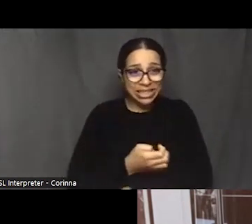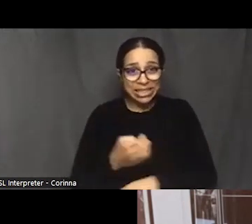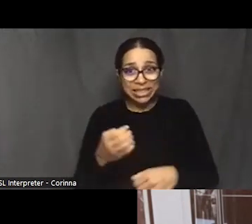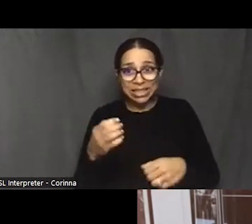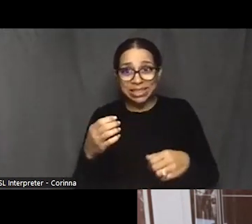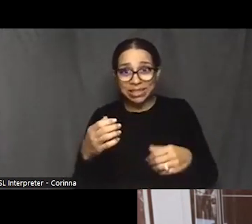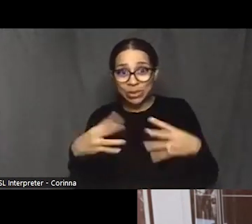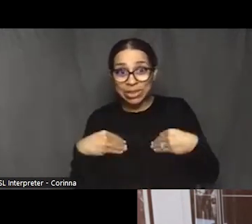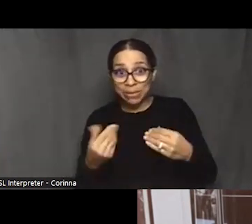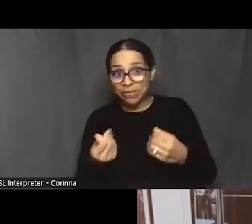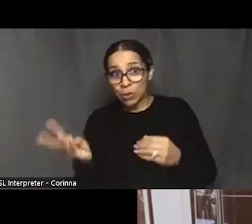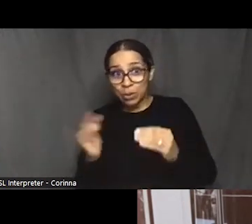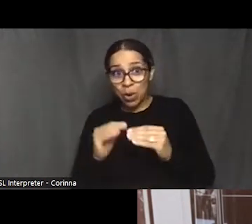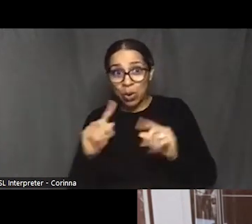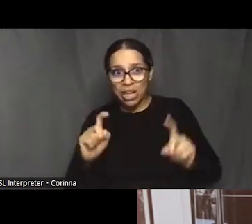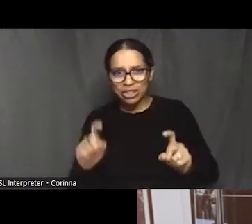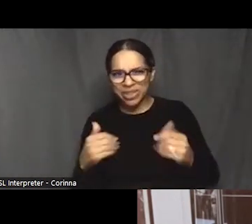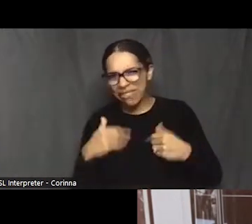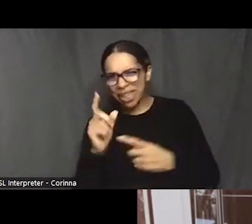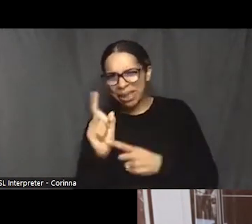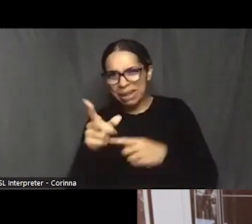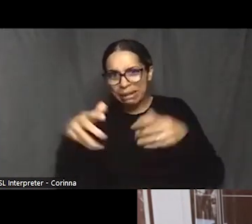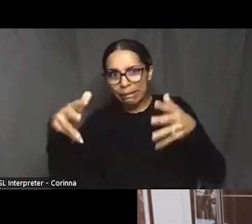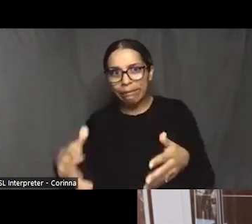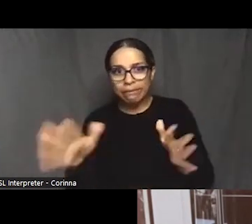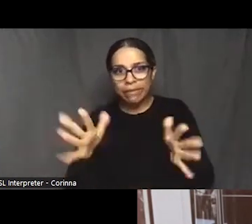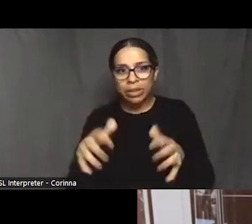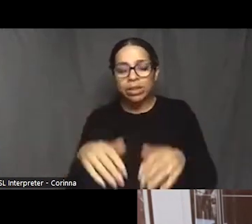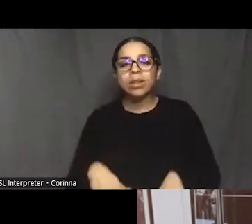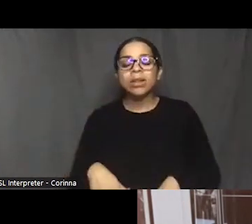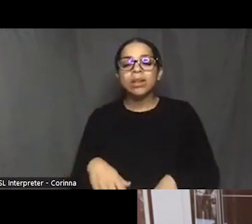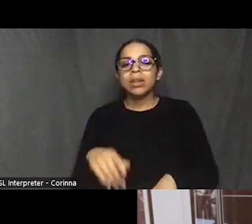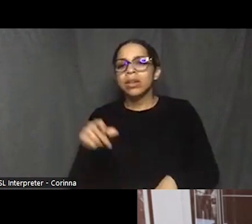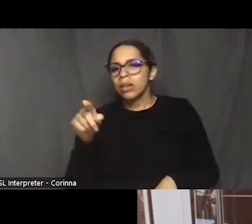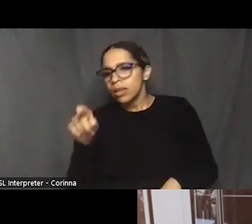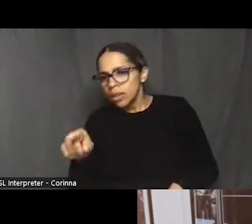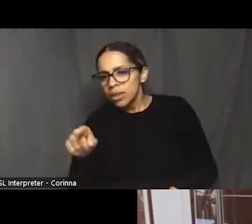We got a minute or so left, but so we're very interested in